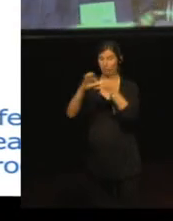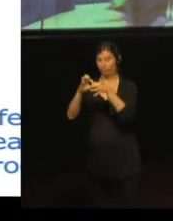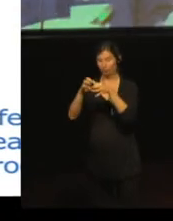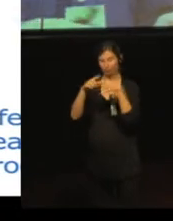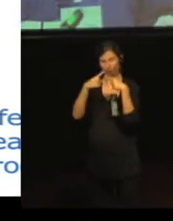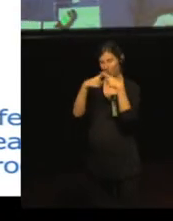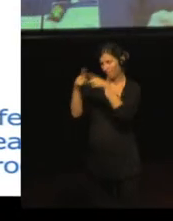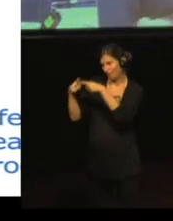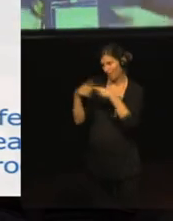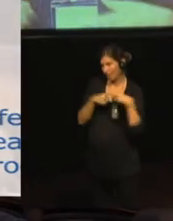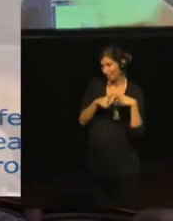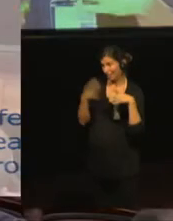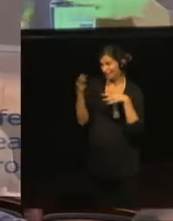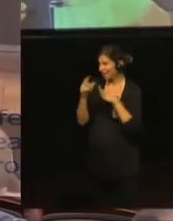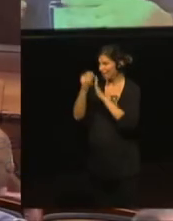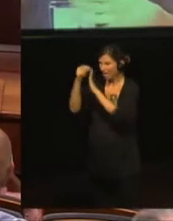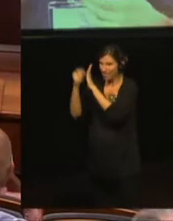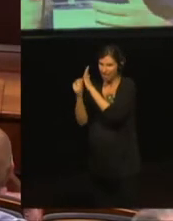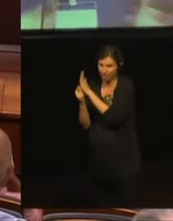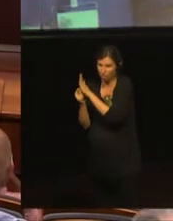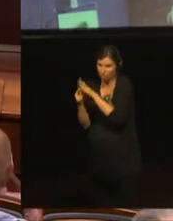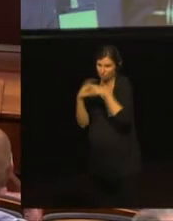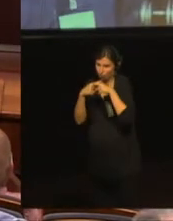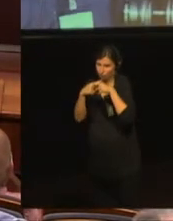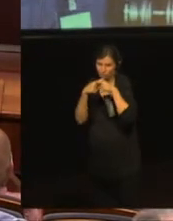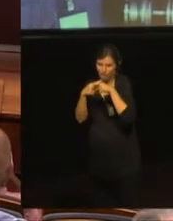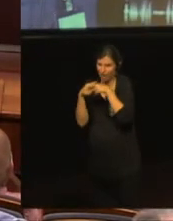and which ones we do not want to keep.